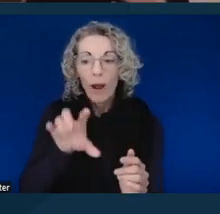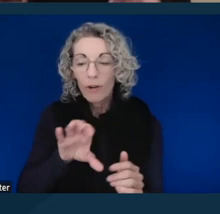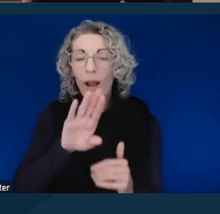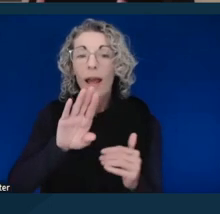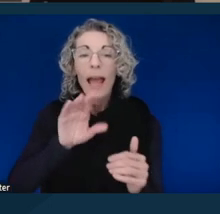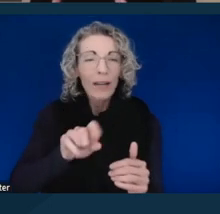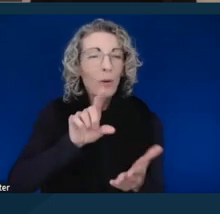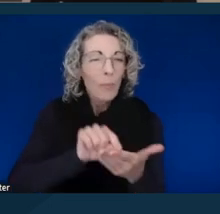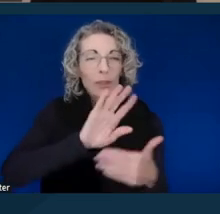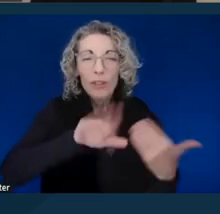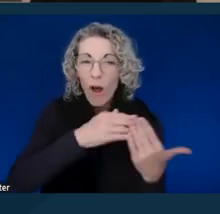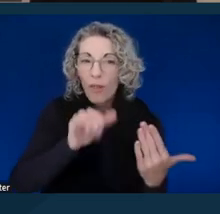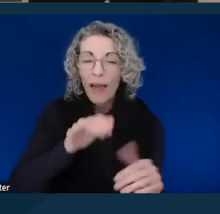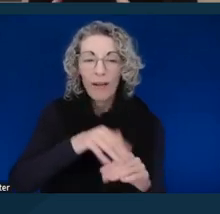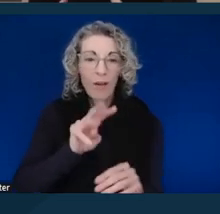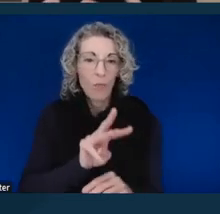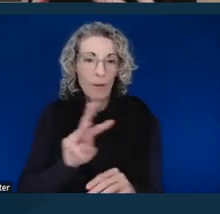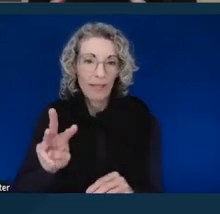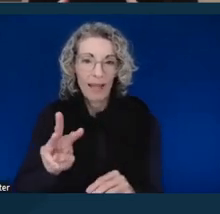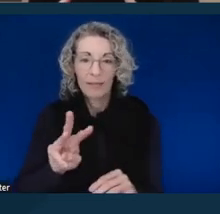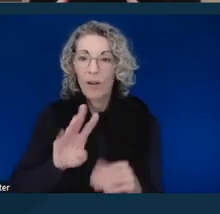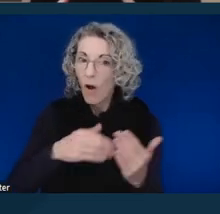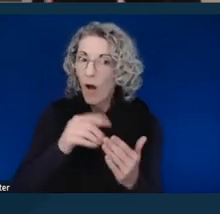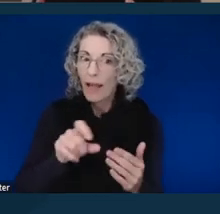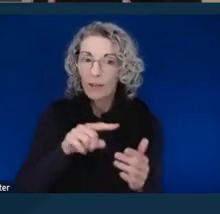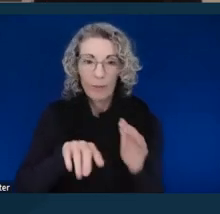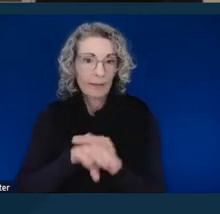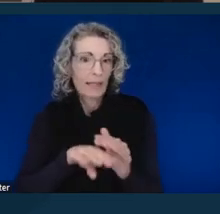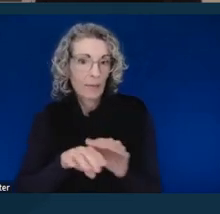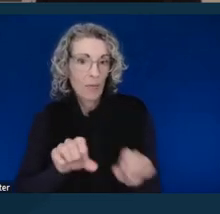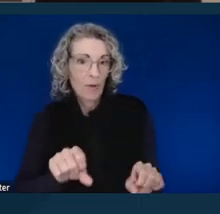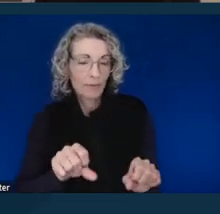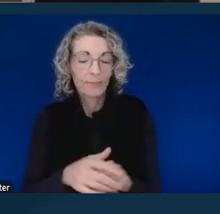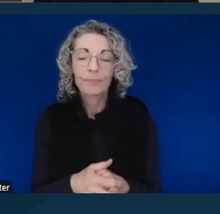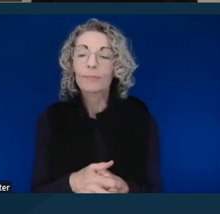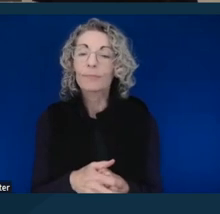And it all had to be accessible. So, one of the reasons I did want to continue